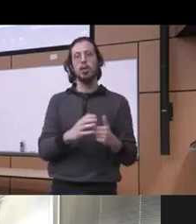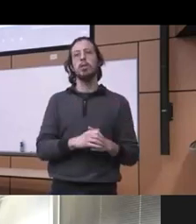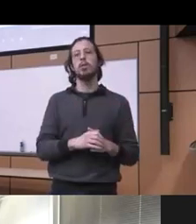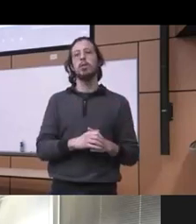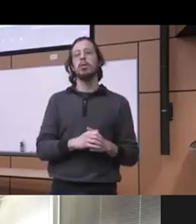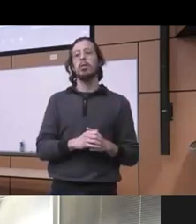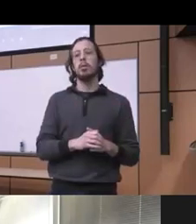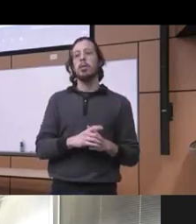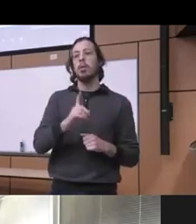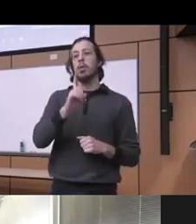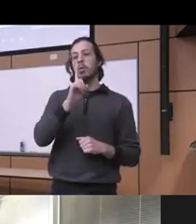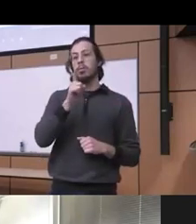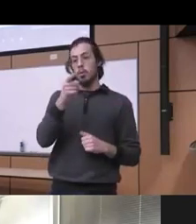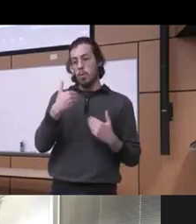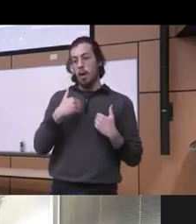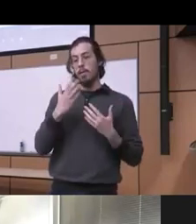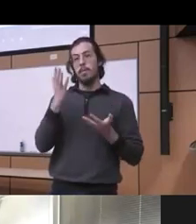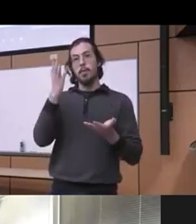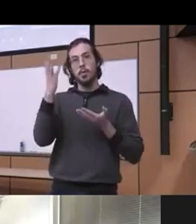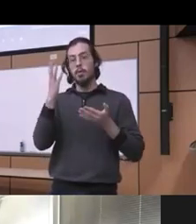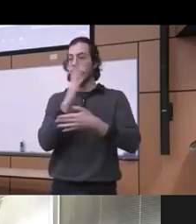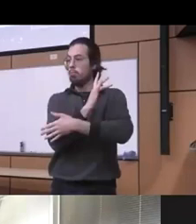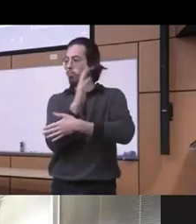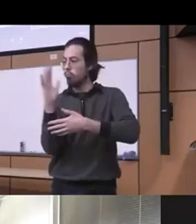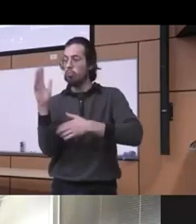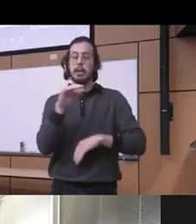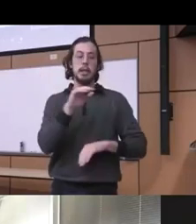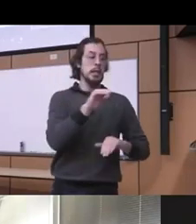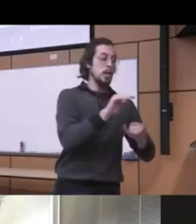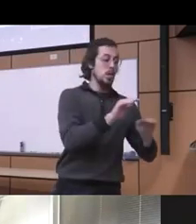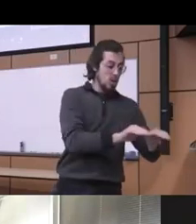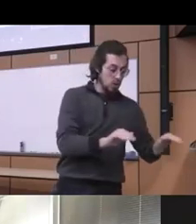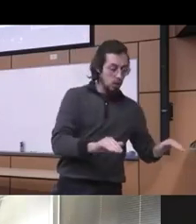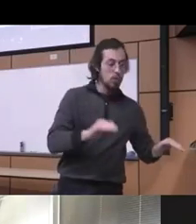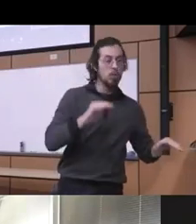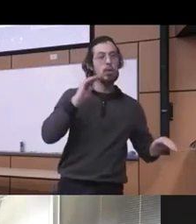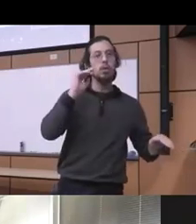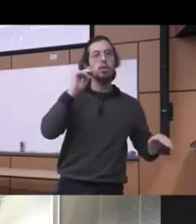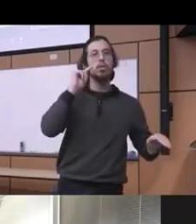Services across you know from adolescents children adolescence you know adults you know and uh